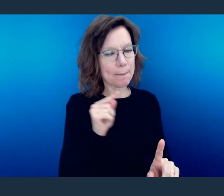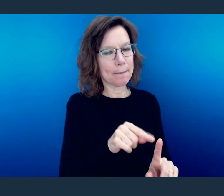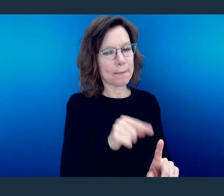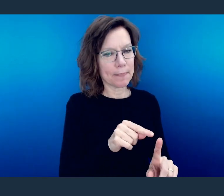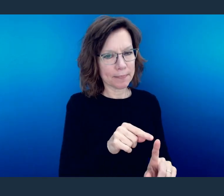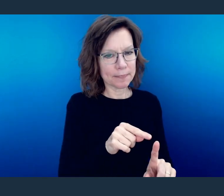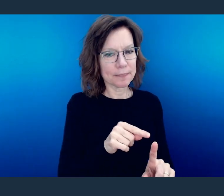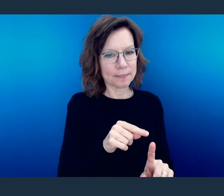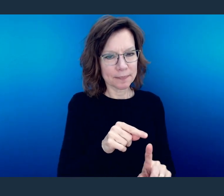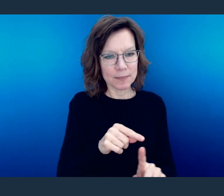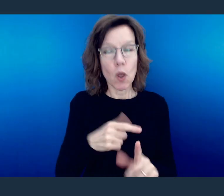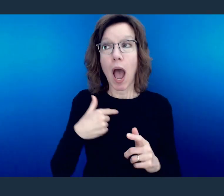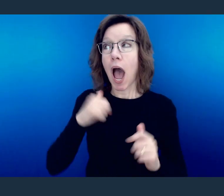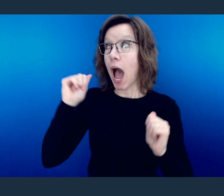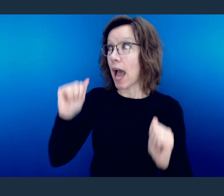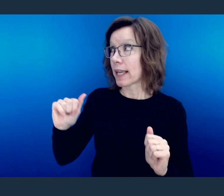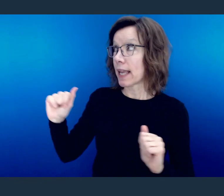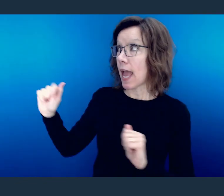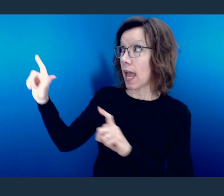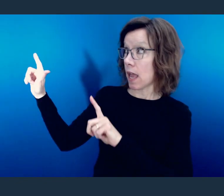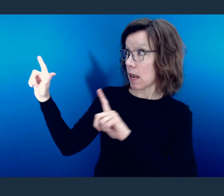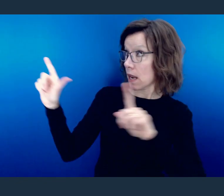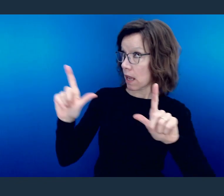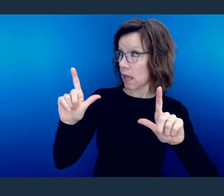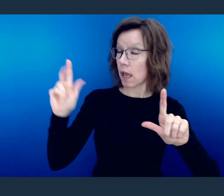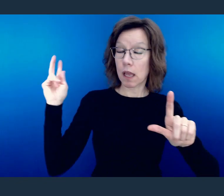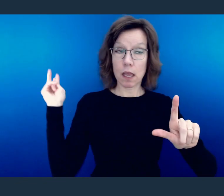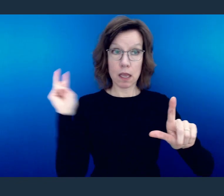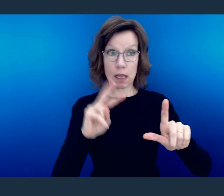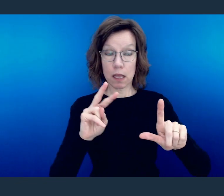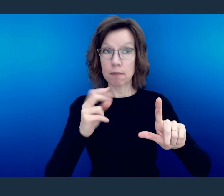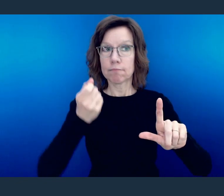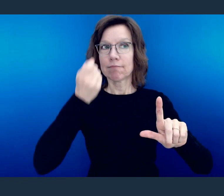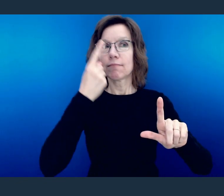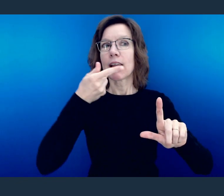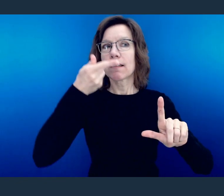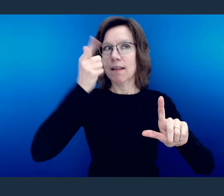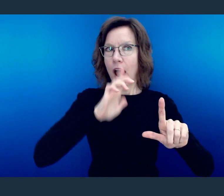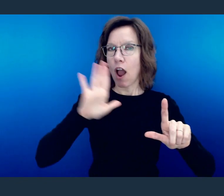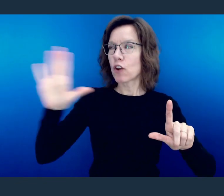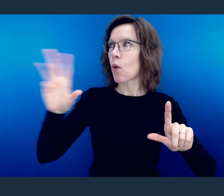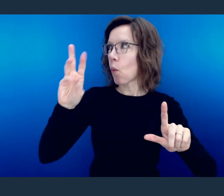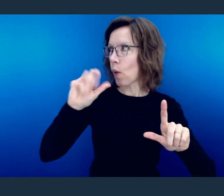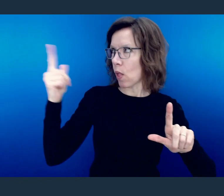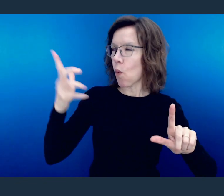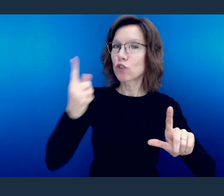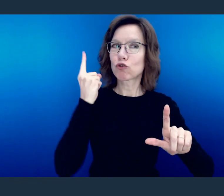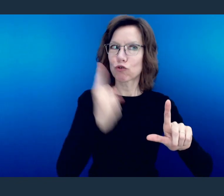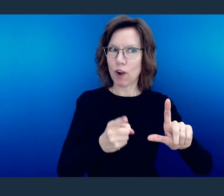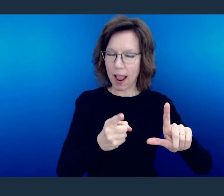So not only are you able to determine what is the will of God morally, but you're able